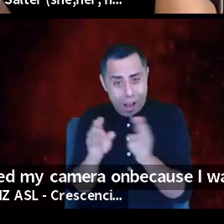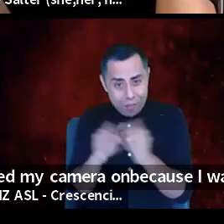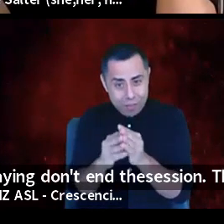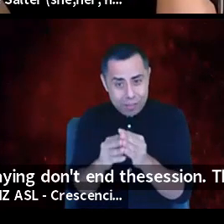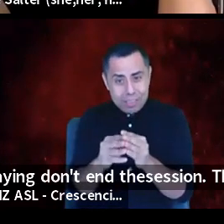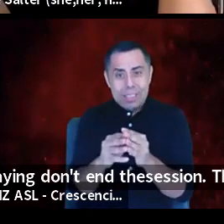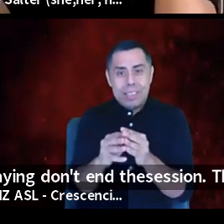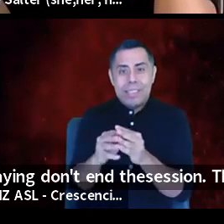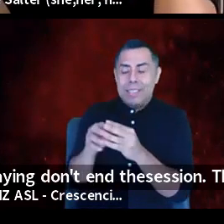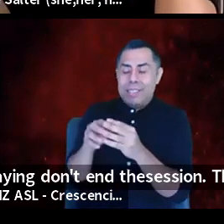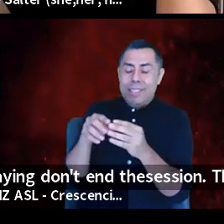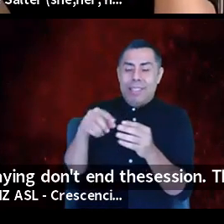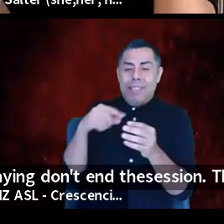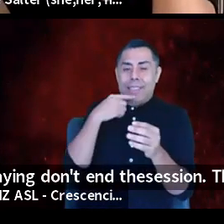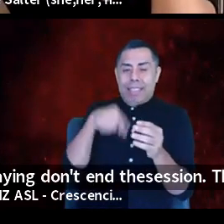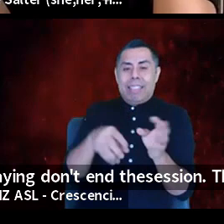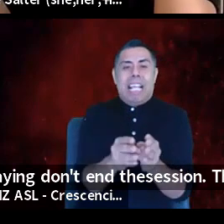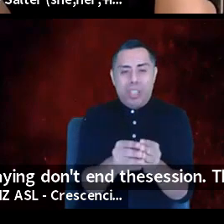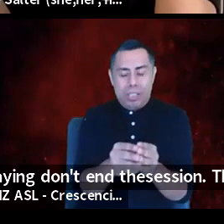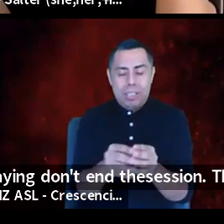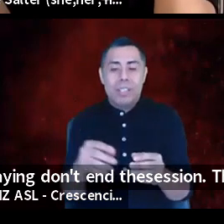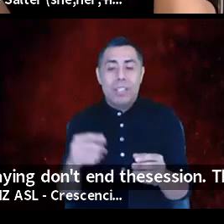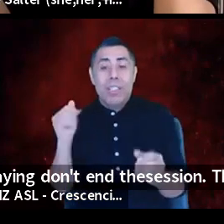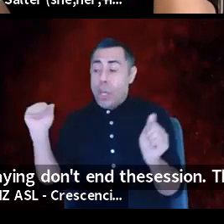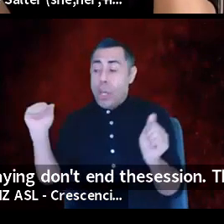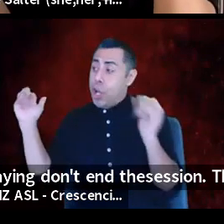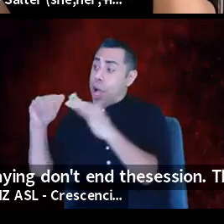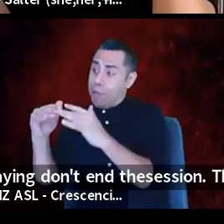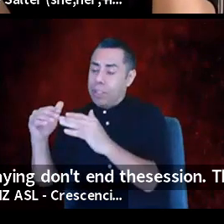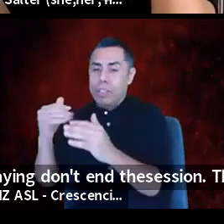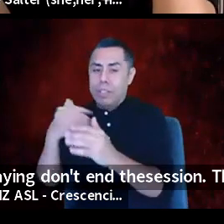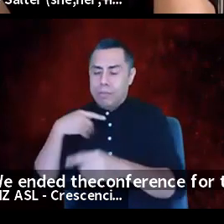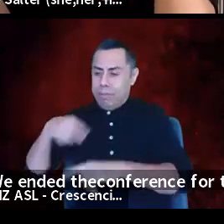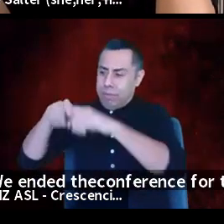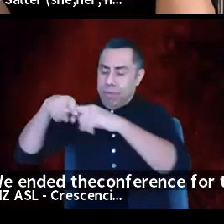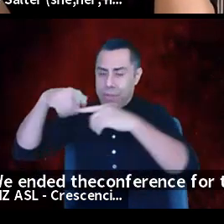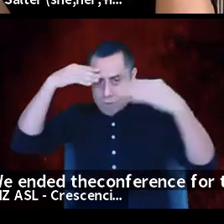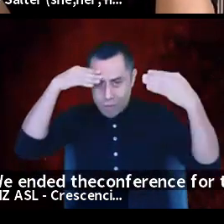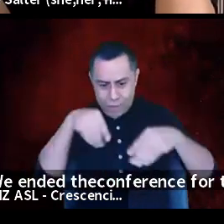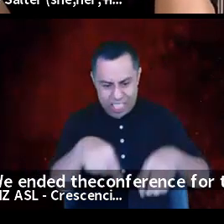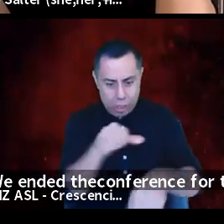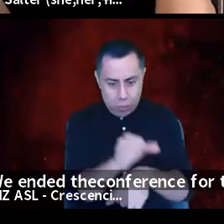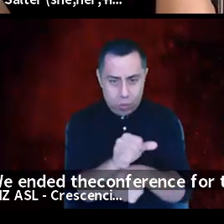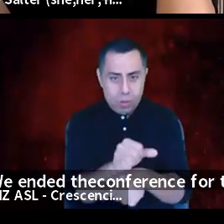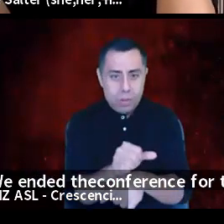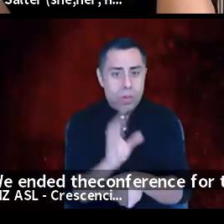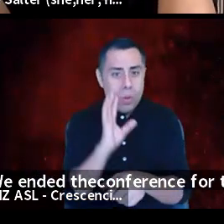This session is the work. We are only doing this, more of this, all week long.